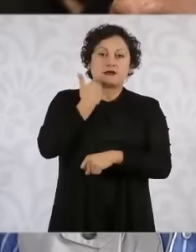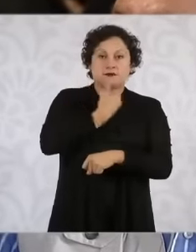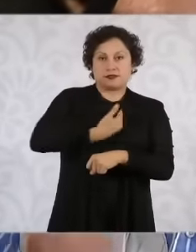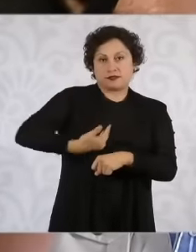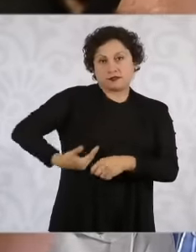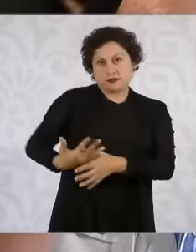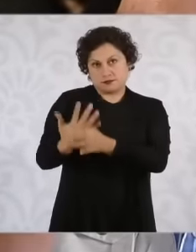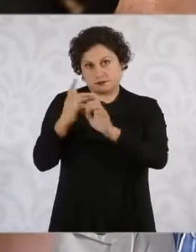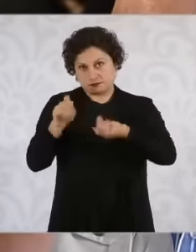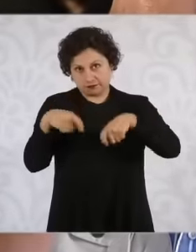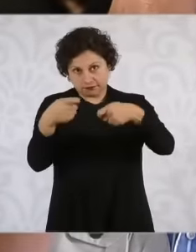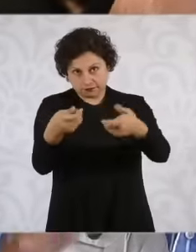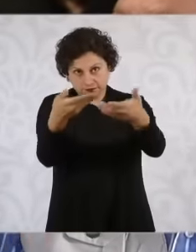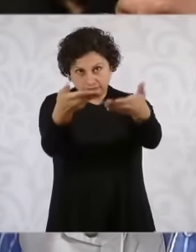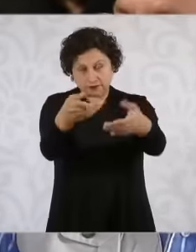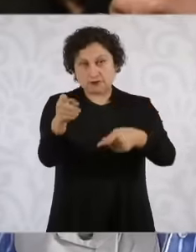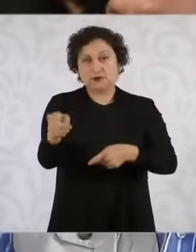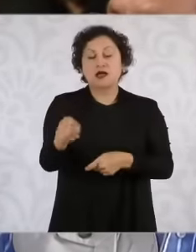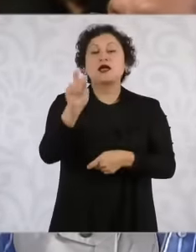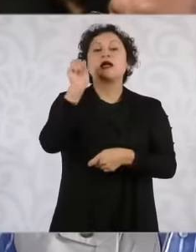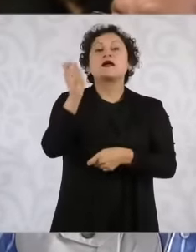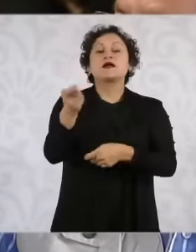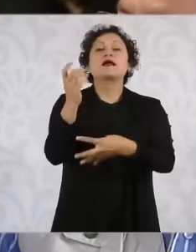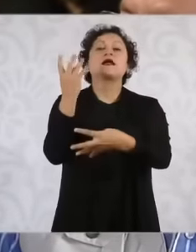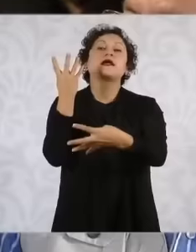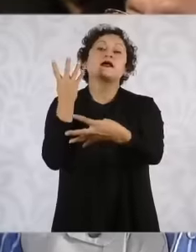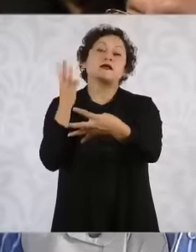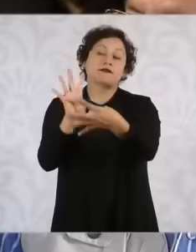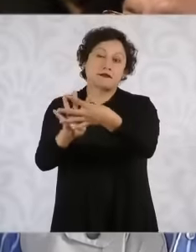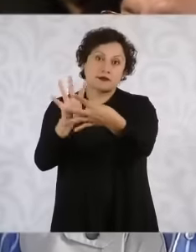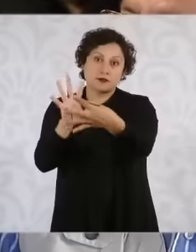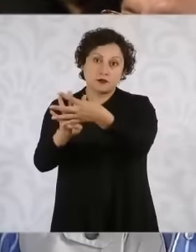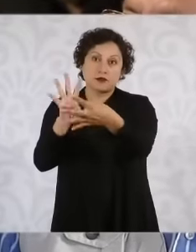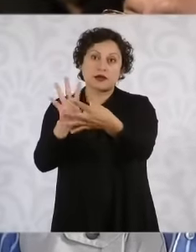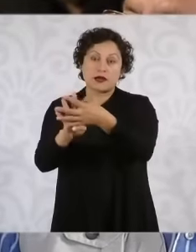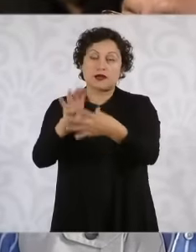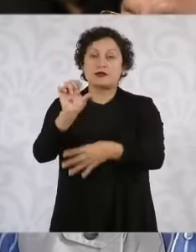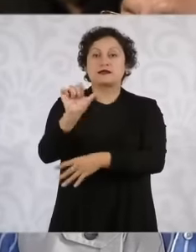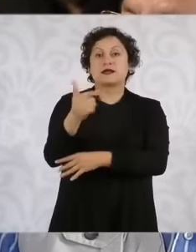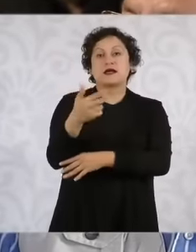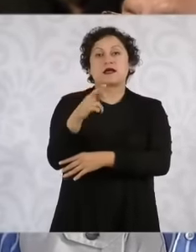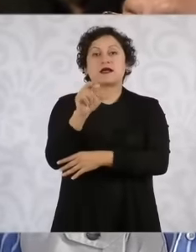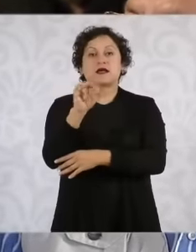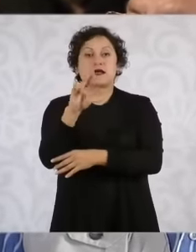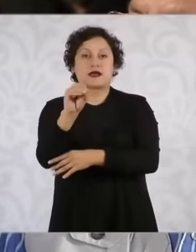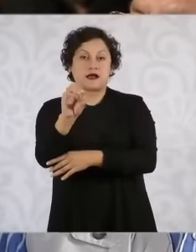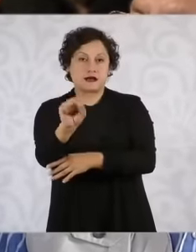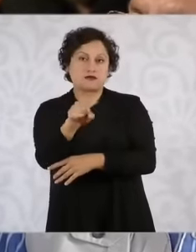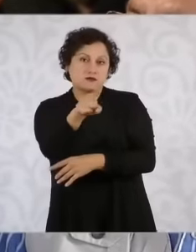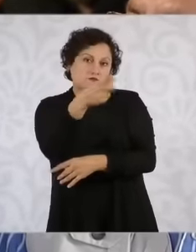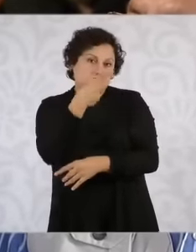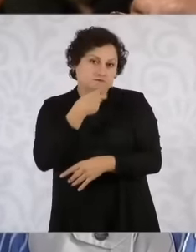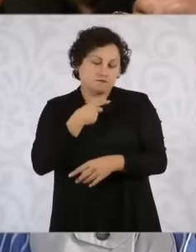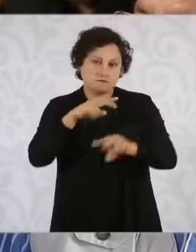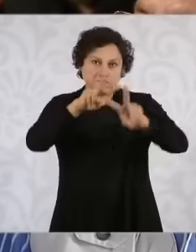the agrarian courts, also talking about reforms to the laws and this that that